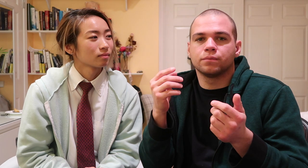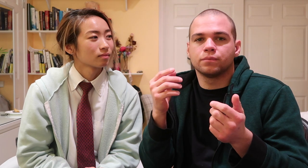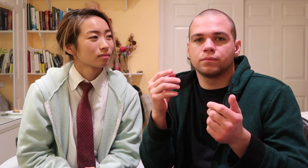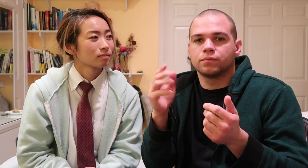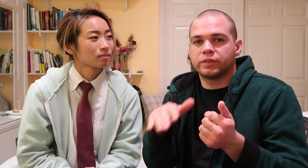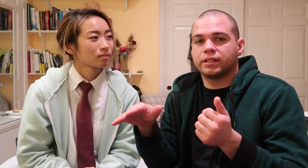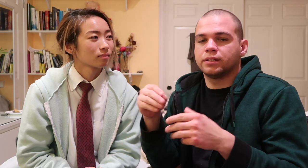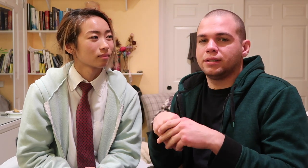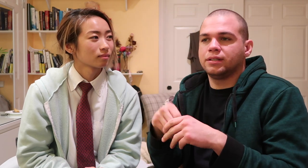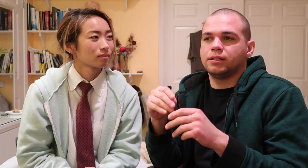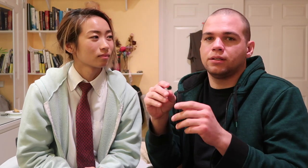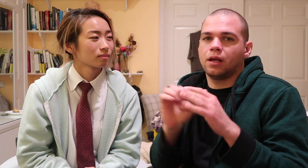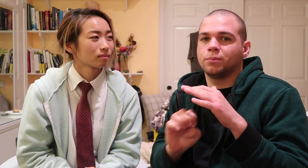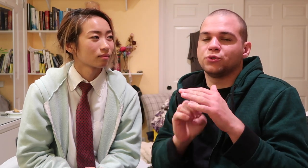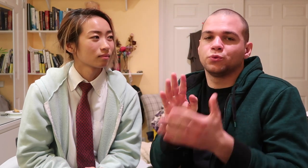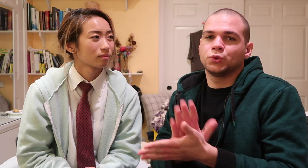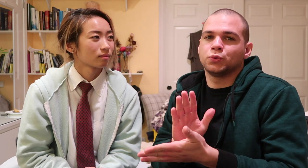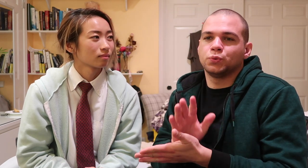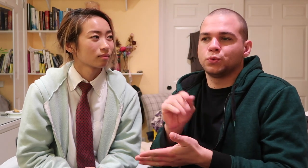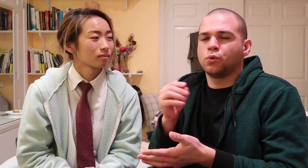and I was the only Deaf kid in elementary school so